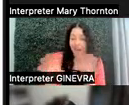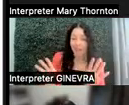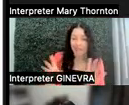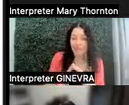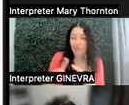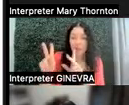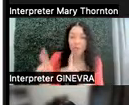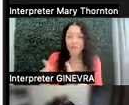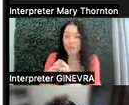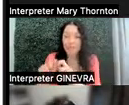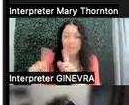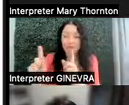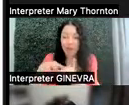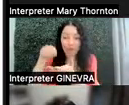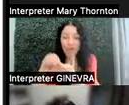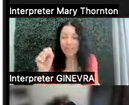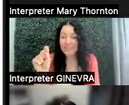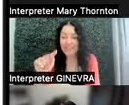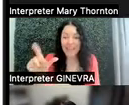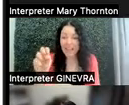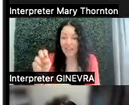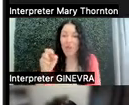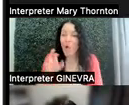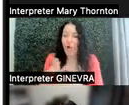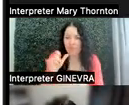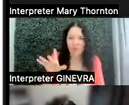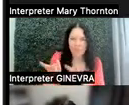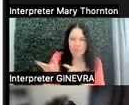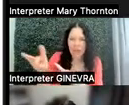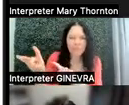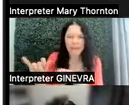or who don't pick up on the same social cues or connections.